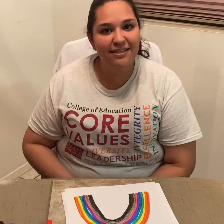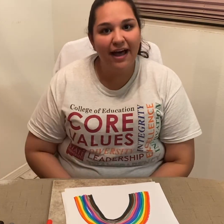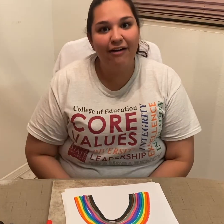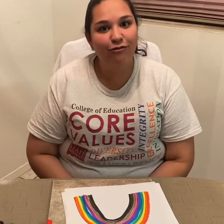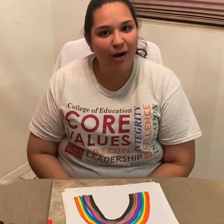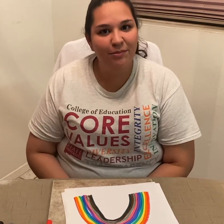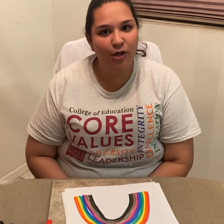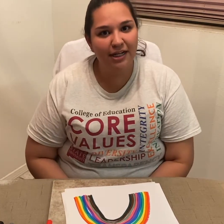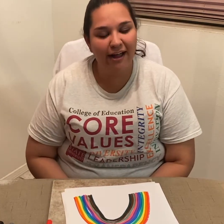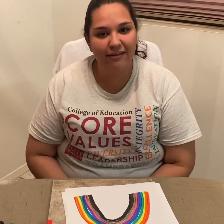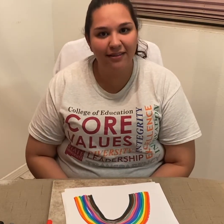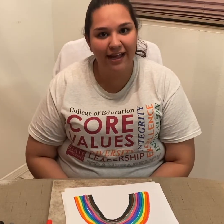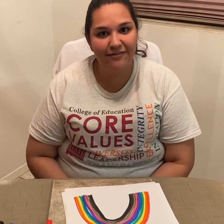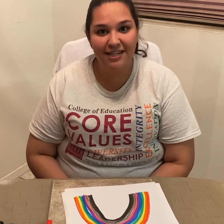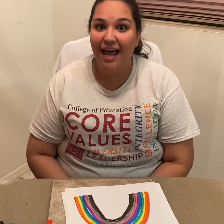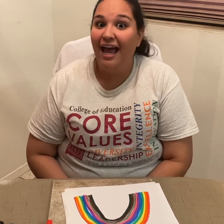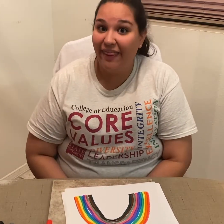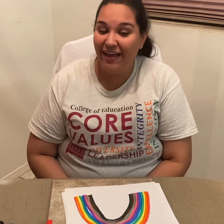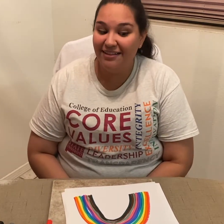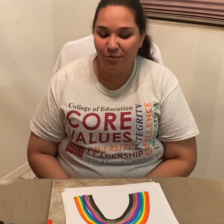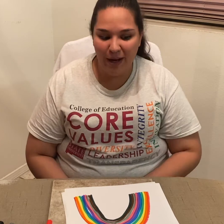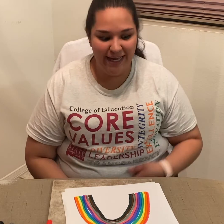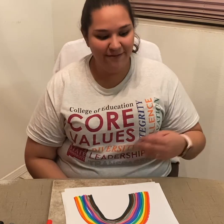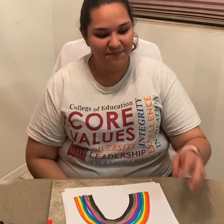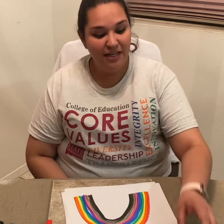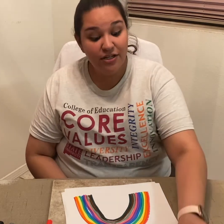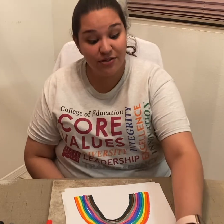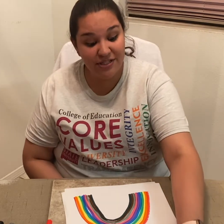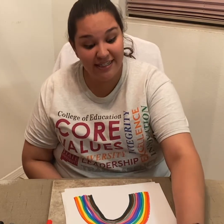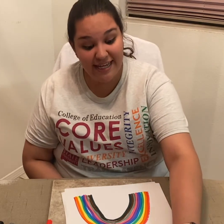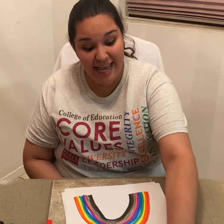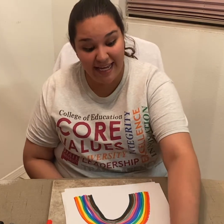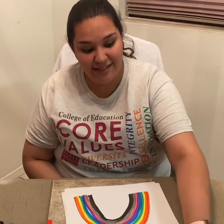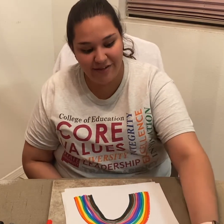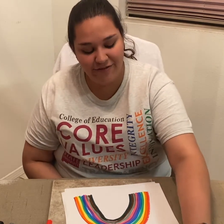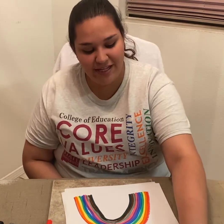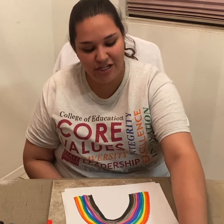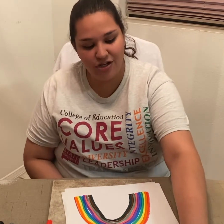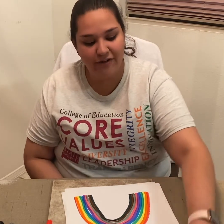have one more color left, and that's white. So, today, to finish off